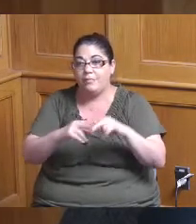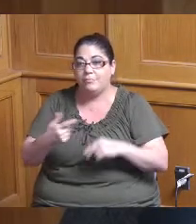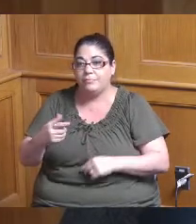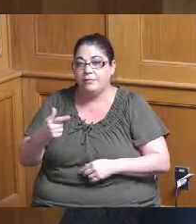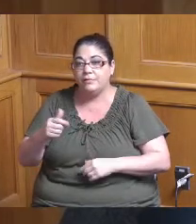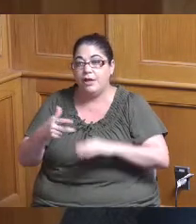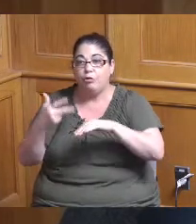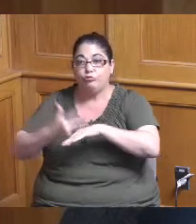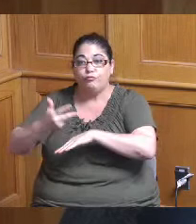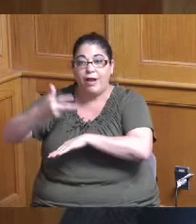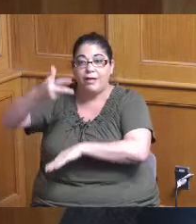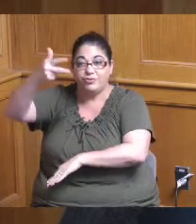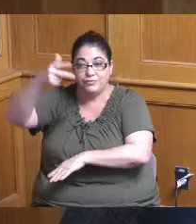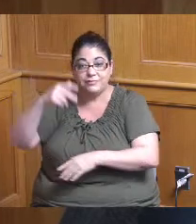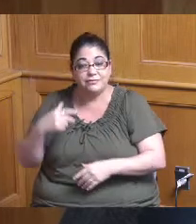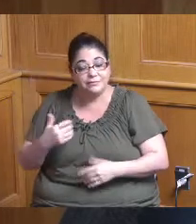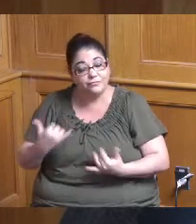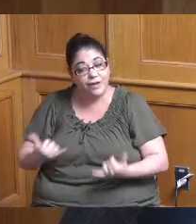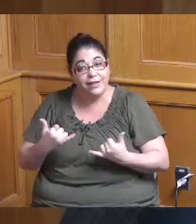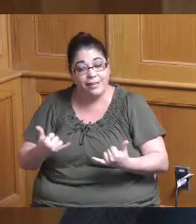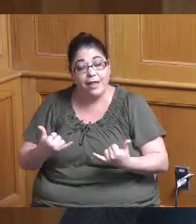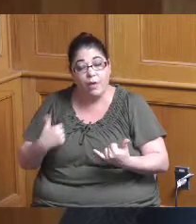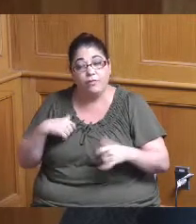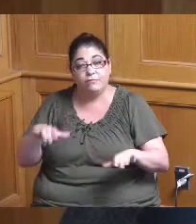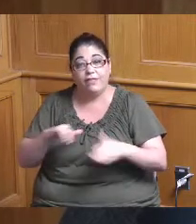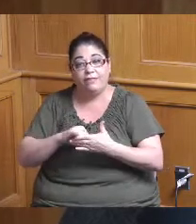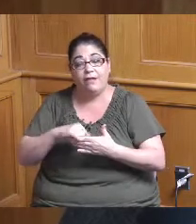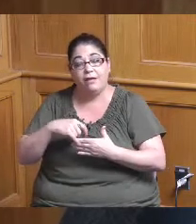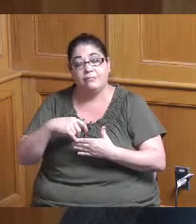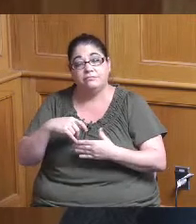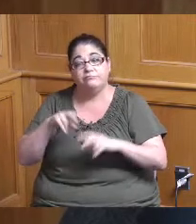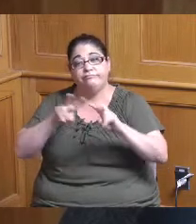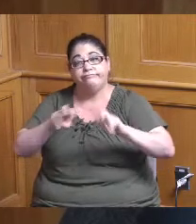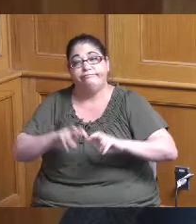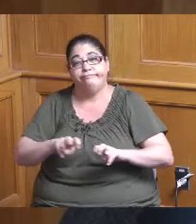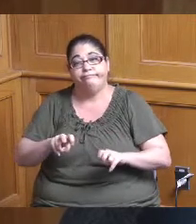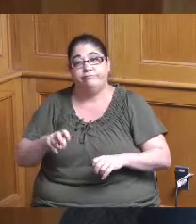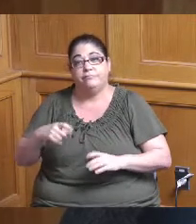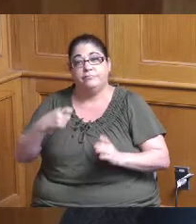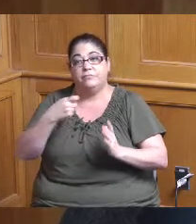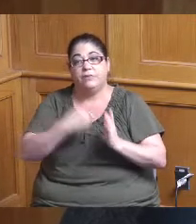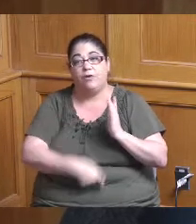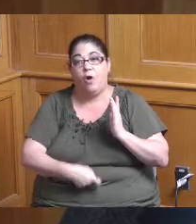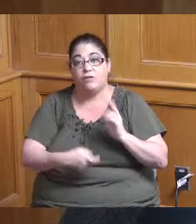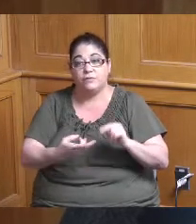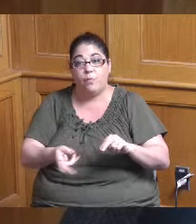better understanding of some of the projects where the costs are they're going up and we